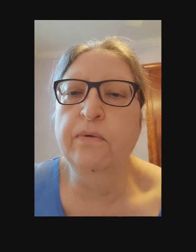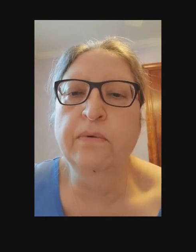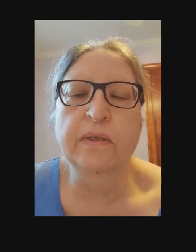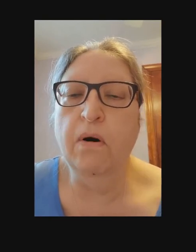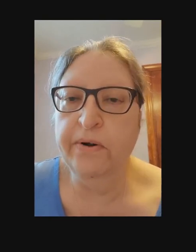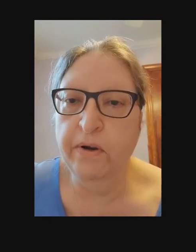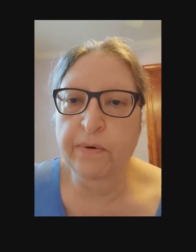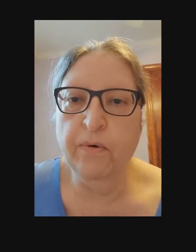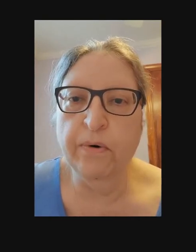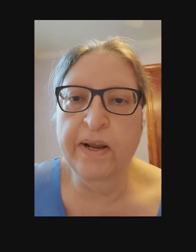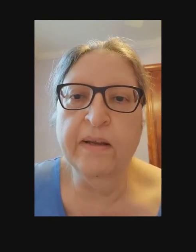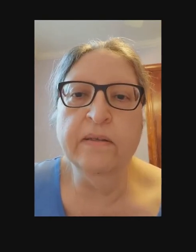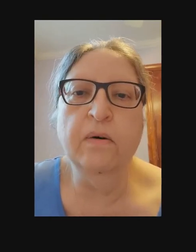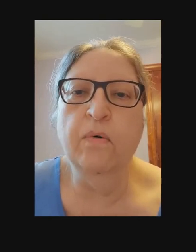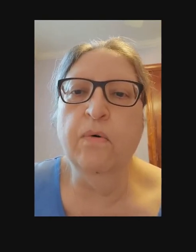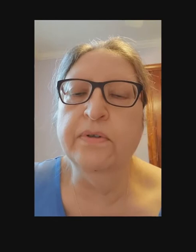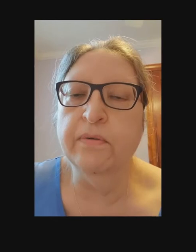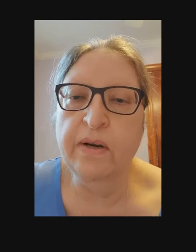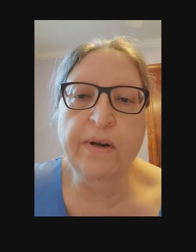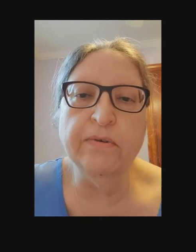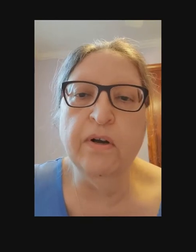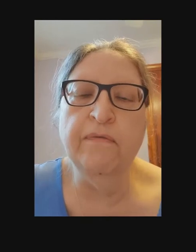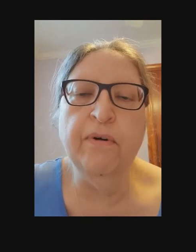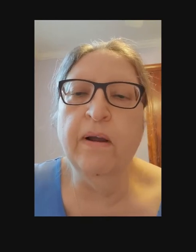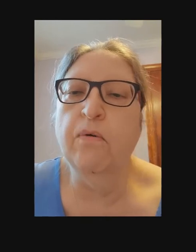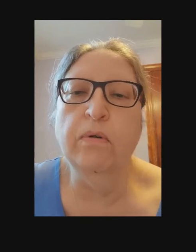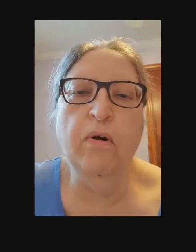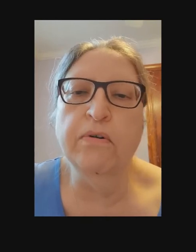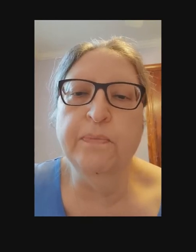of how we study, it really depends on the individual students